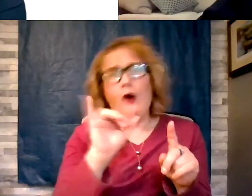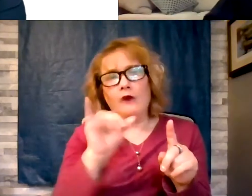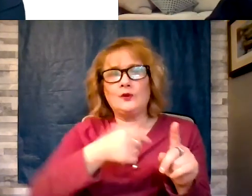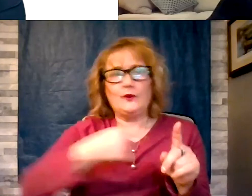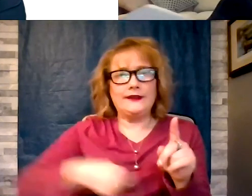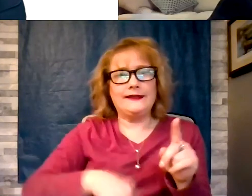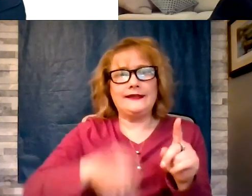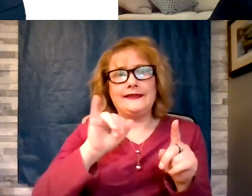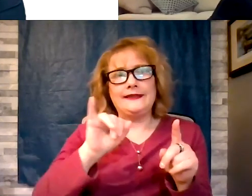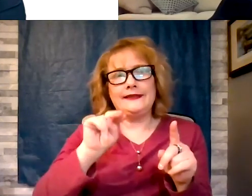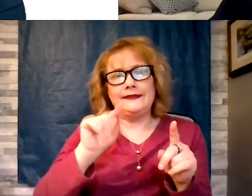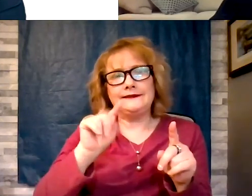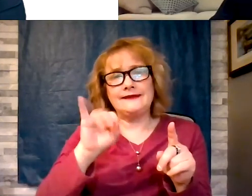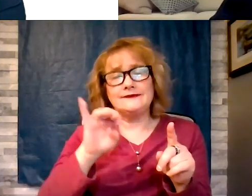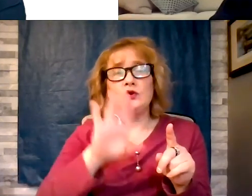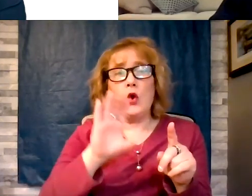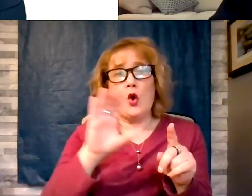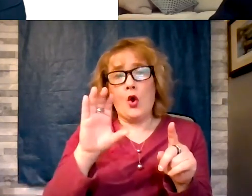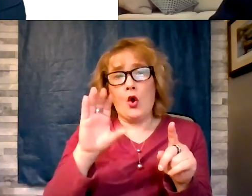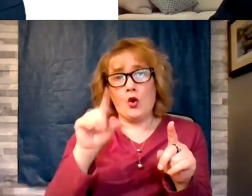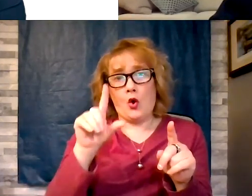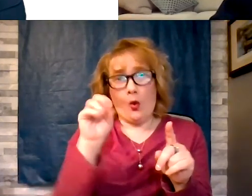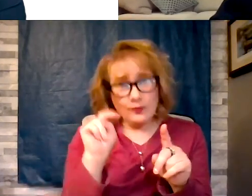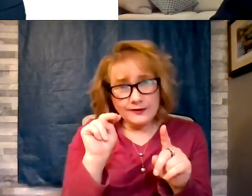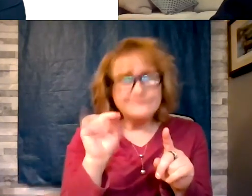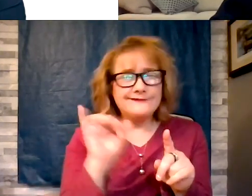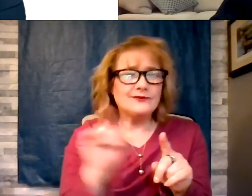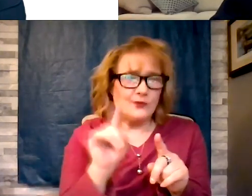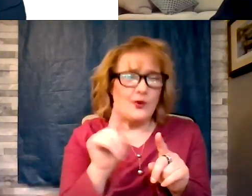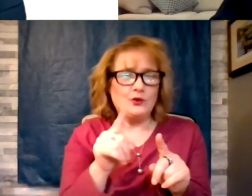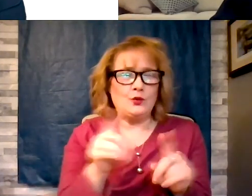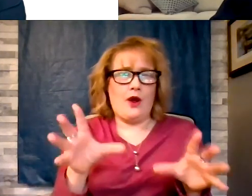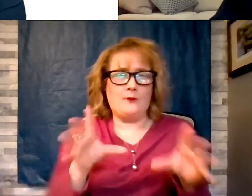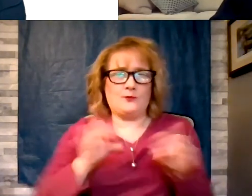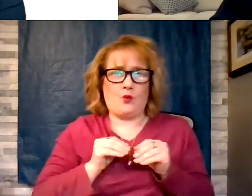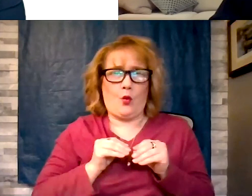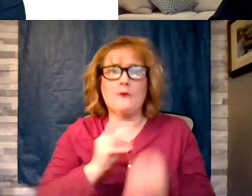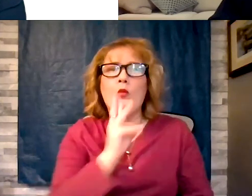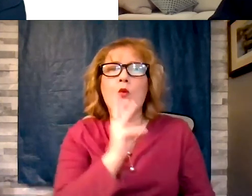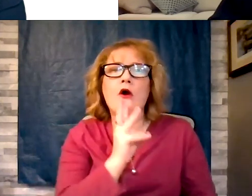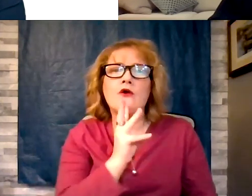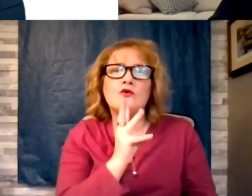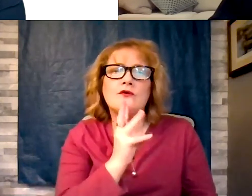where you are reabsorbing water so not having a colon is